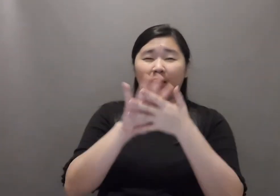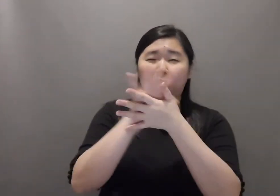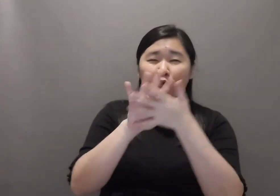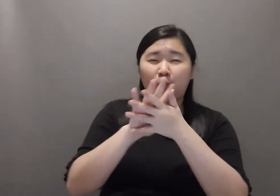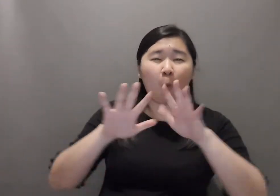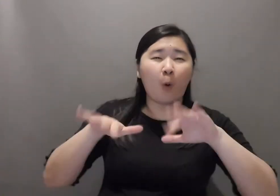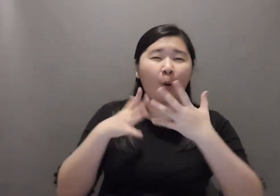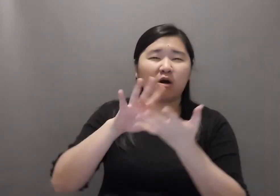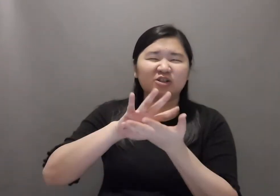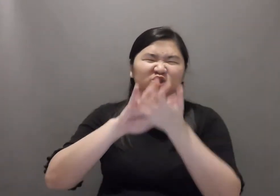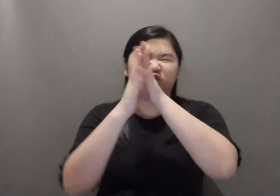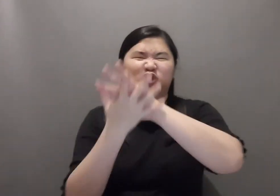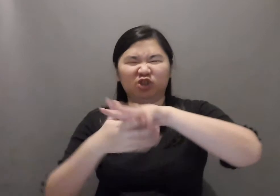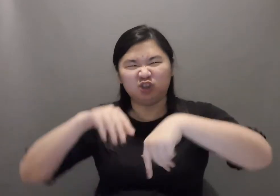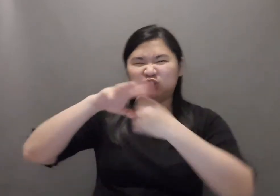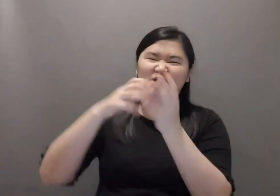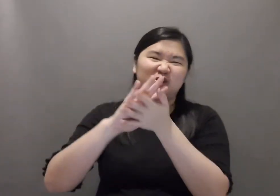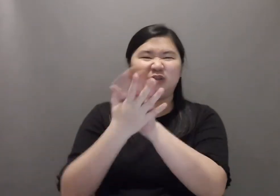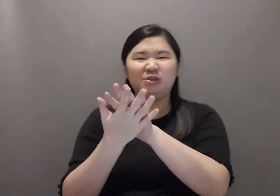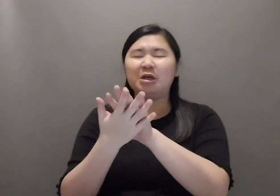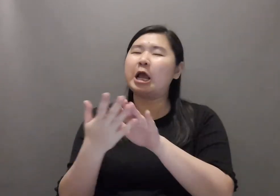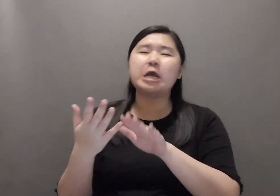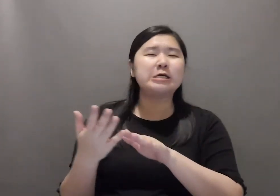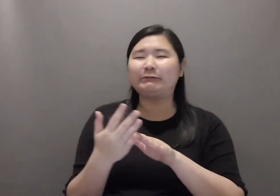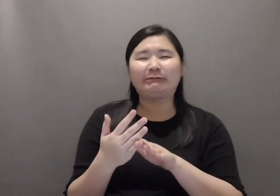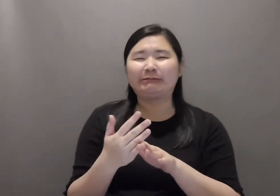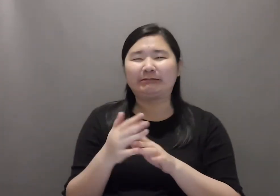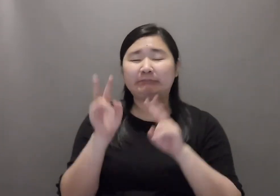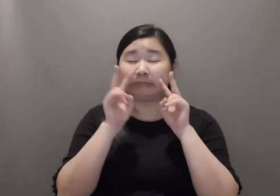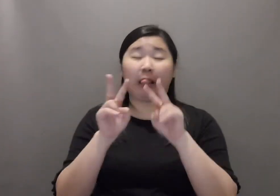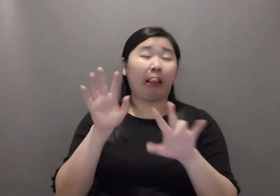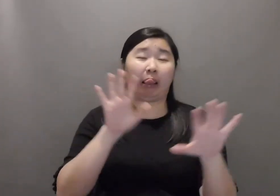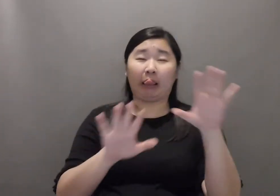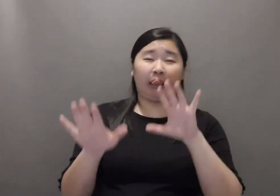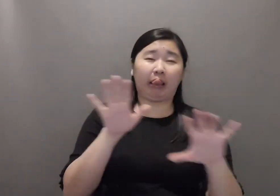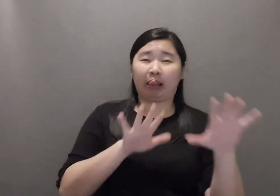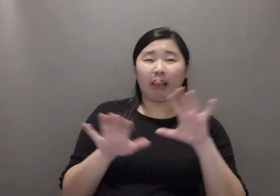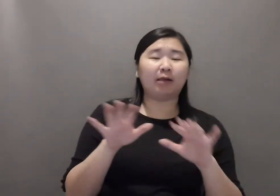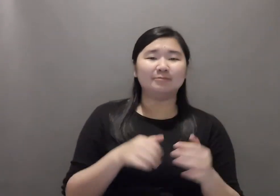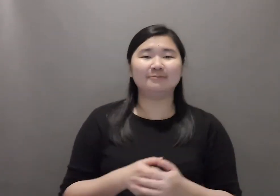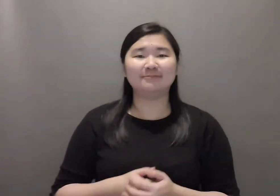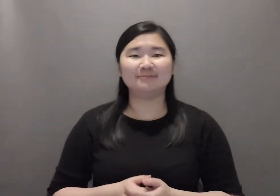If you use spinning or mosaic effects, they might affect viewing transition.